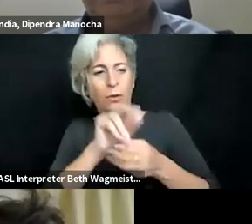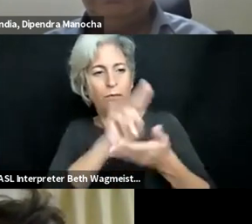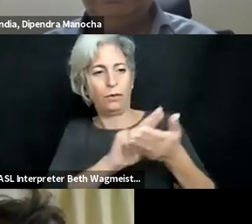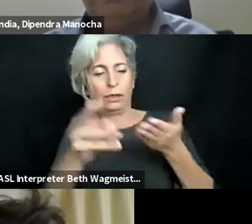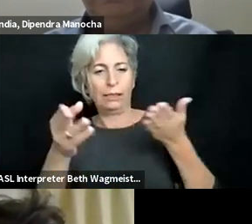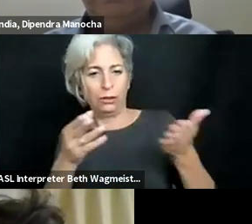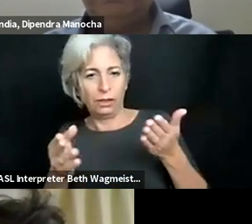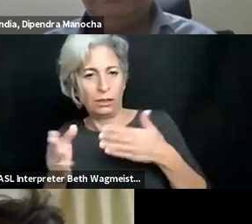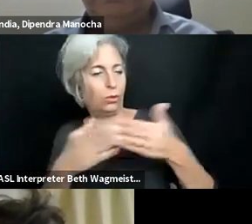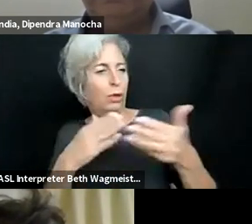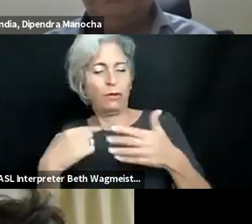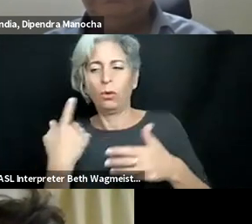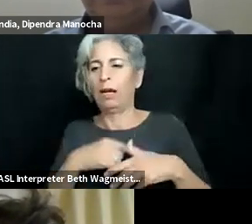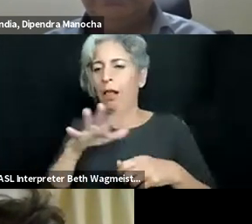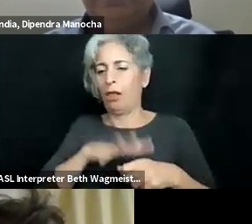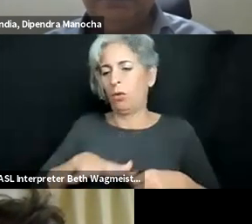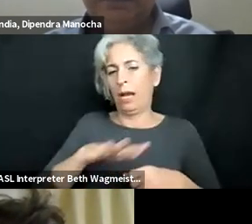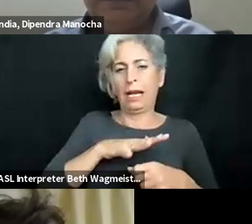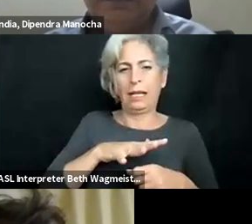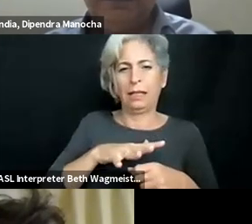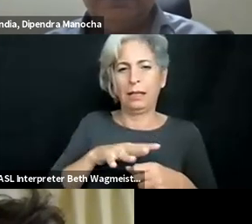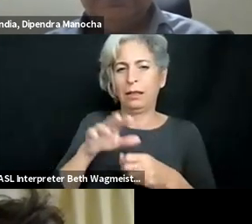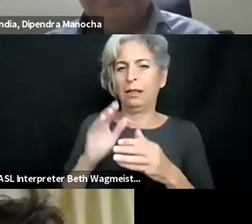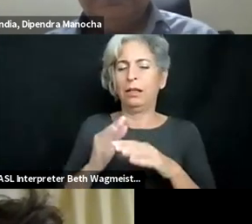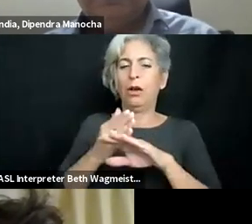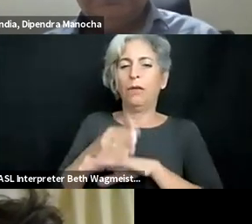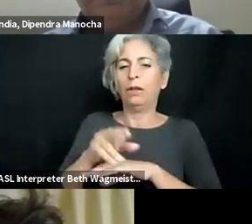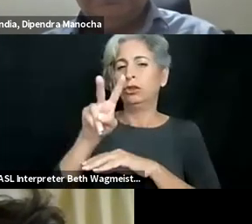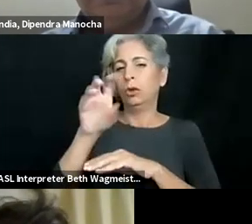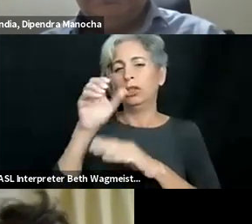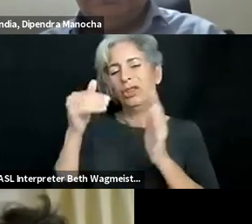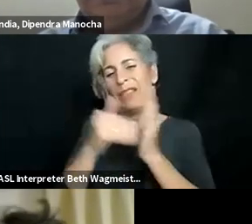AI will support personalized interaction of students and staff with